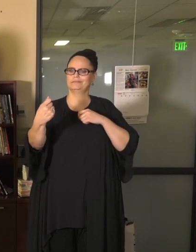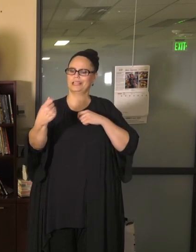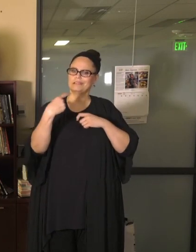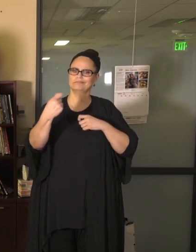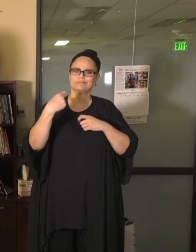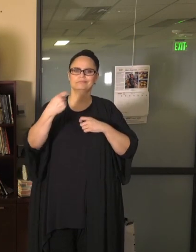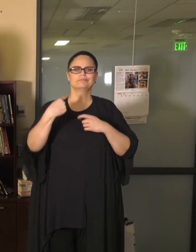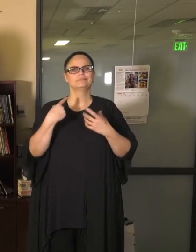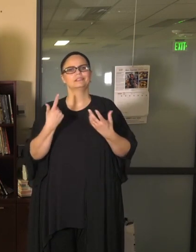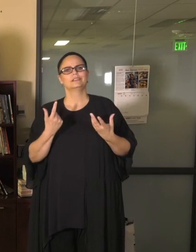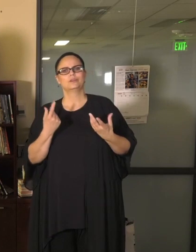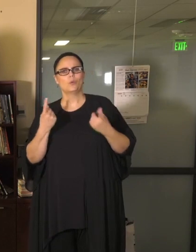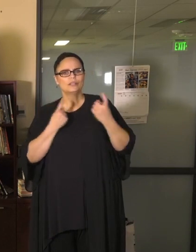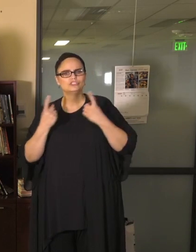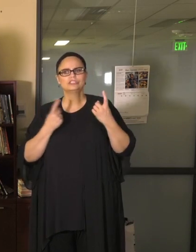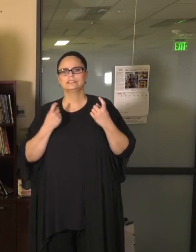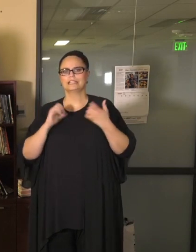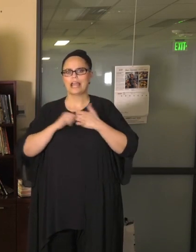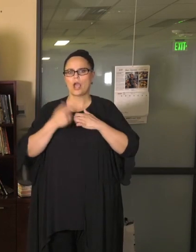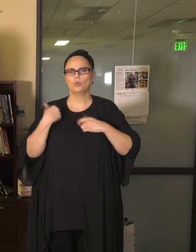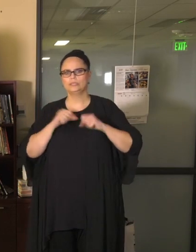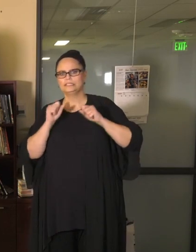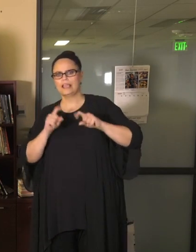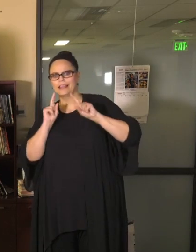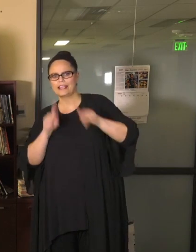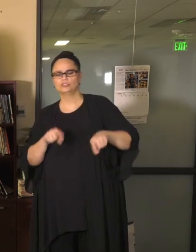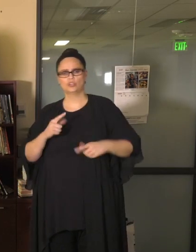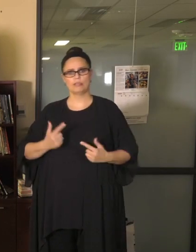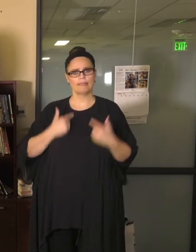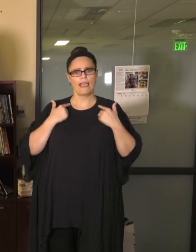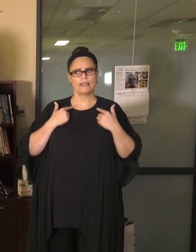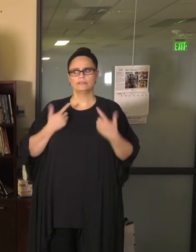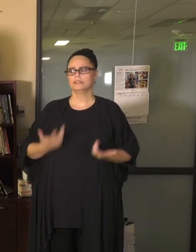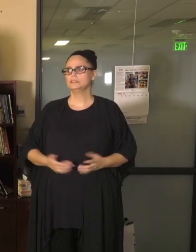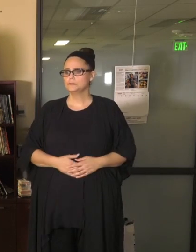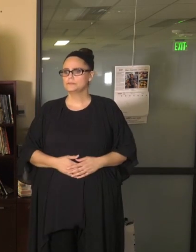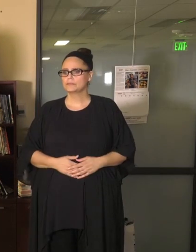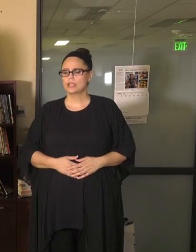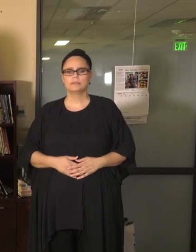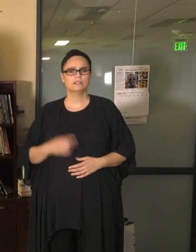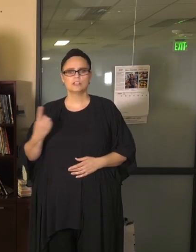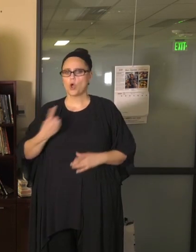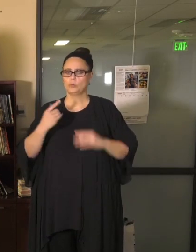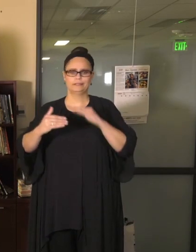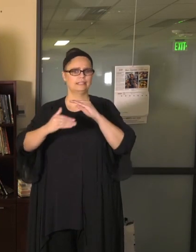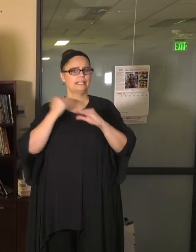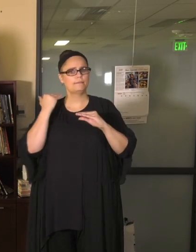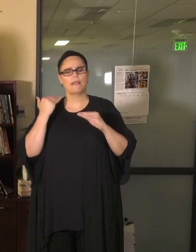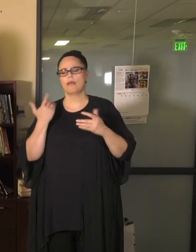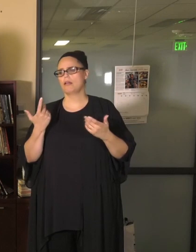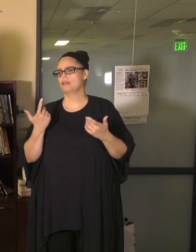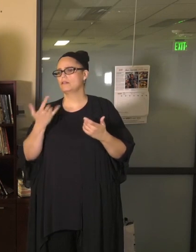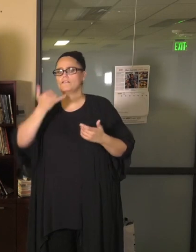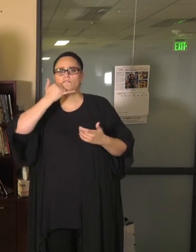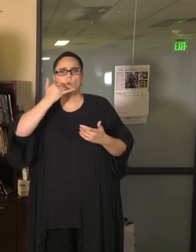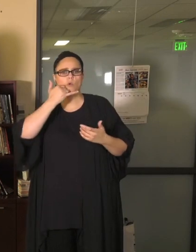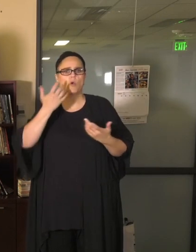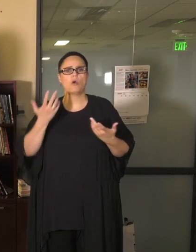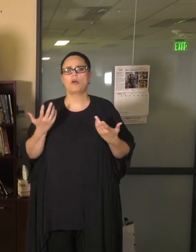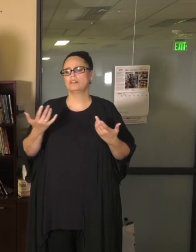to find the best way to do that. I am always a phone call or email away if there are things that I can be of service